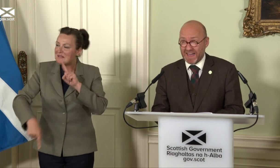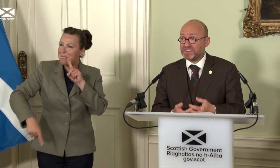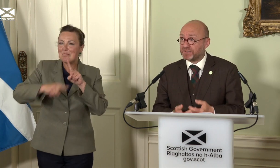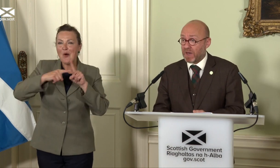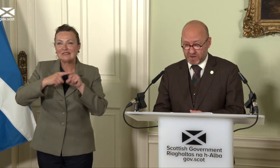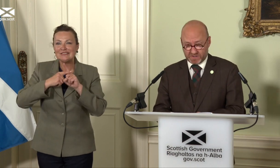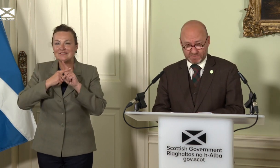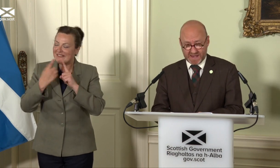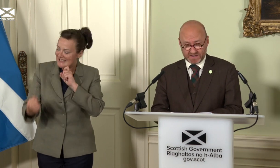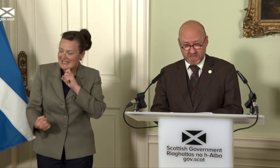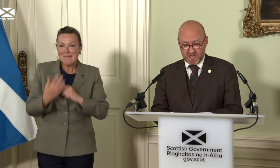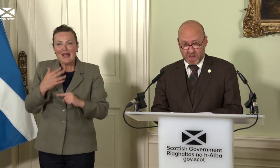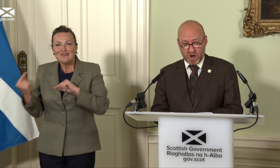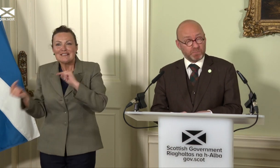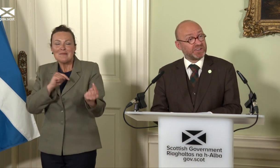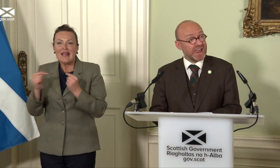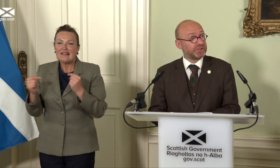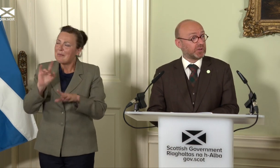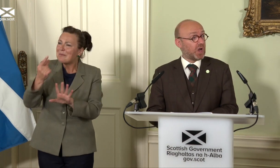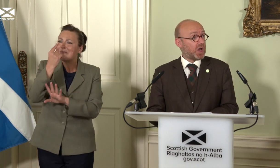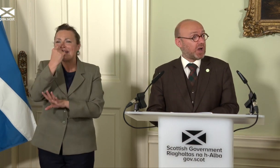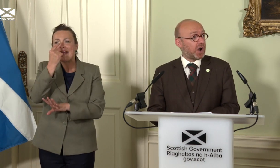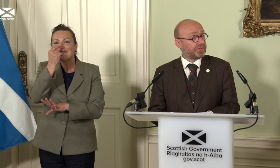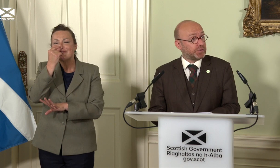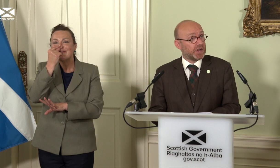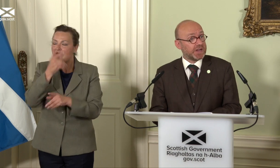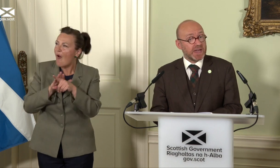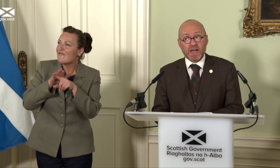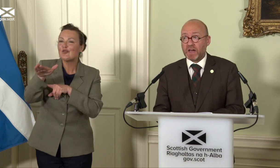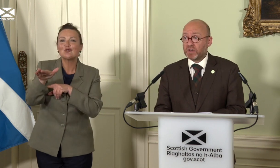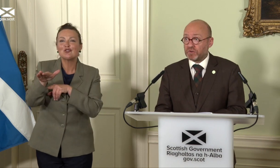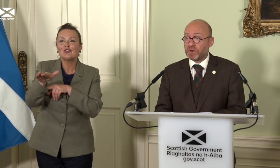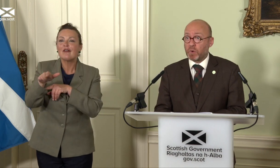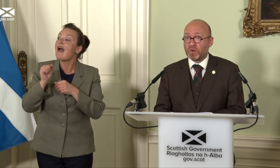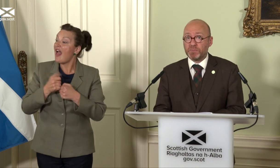inspiring debate about our potential, our future and the country we want to be.